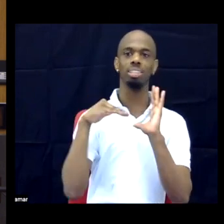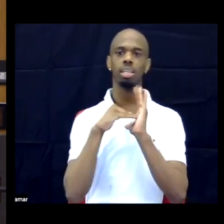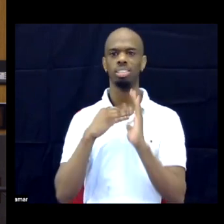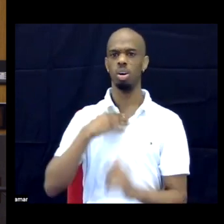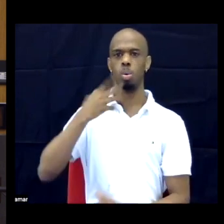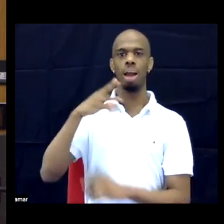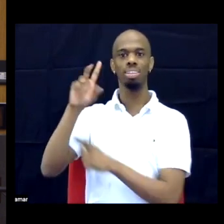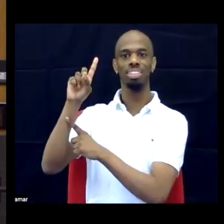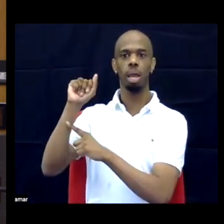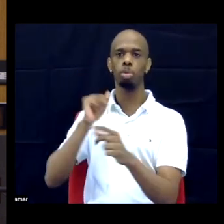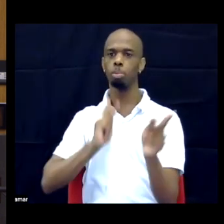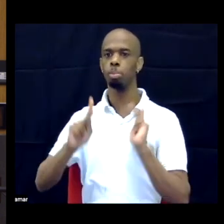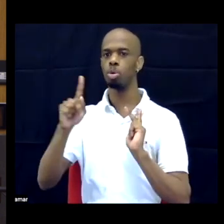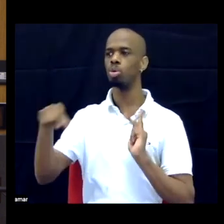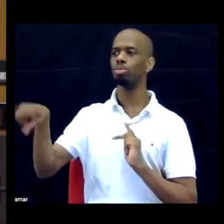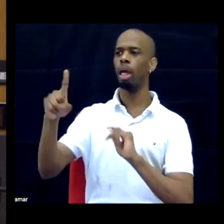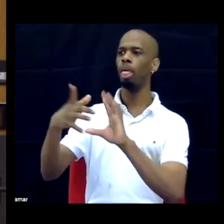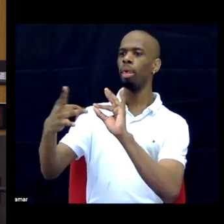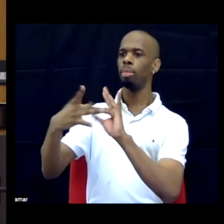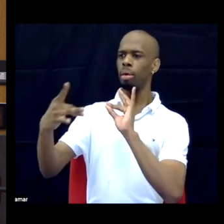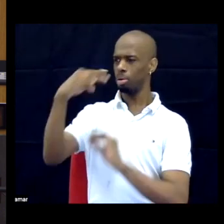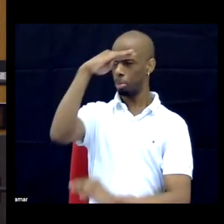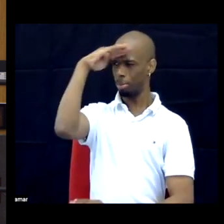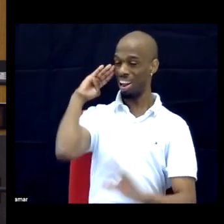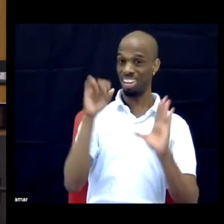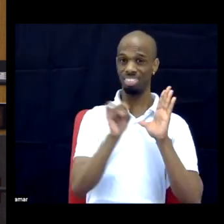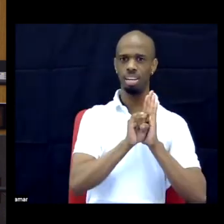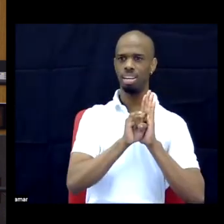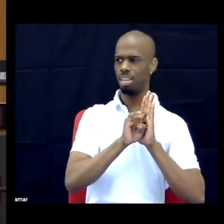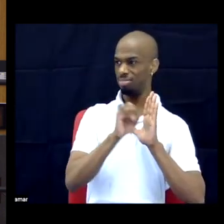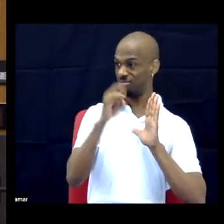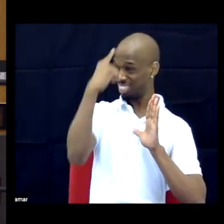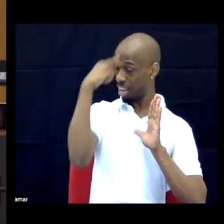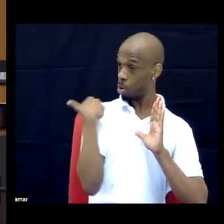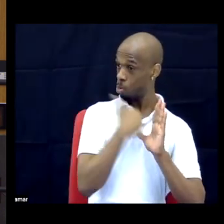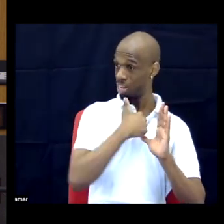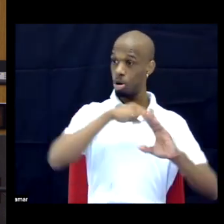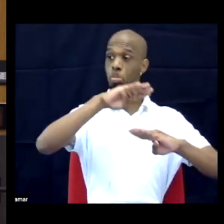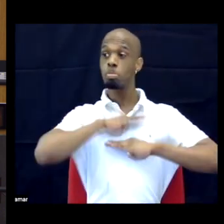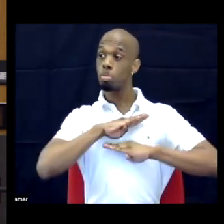people talking about blackness as if we have gotten everything that we need, you know.